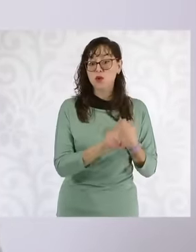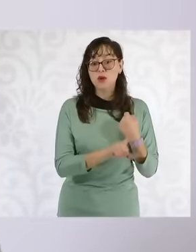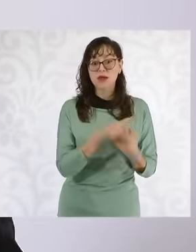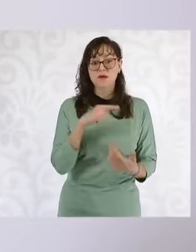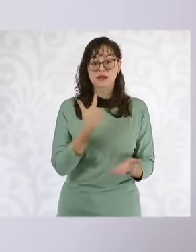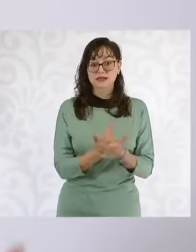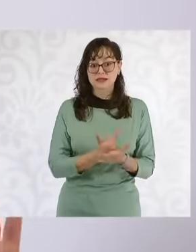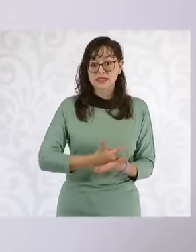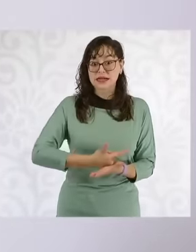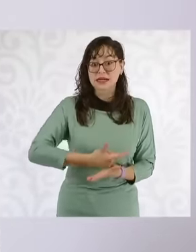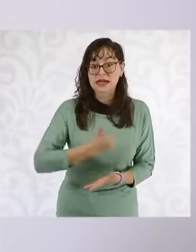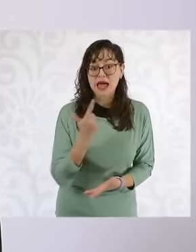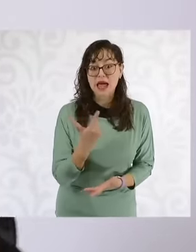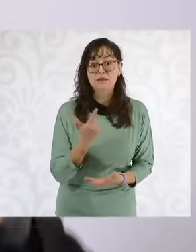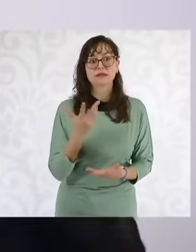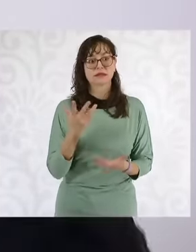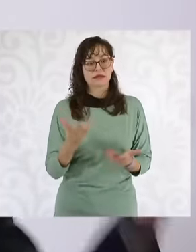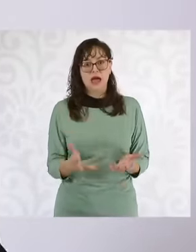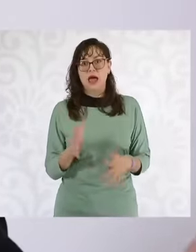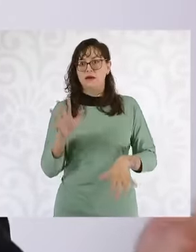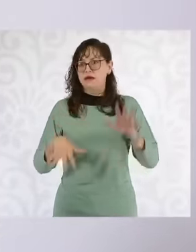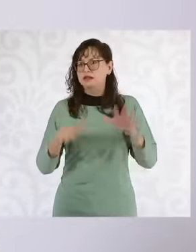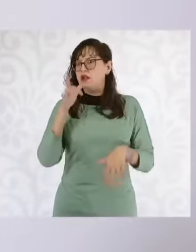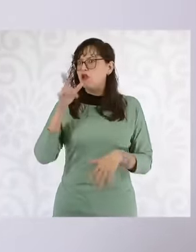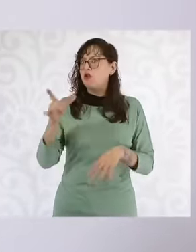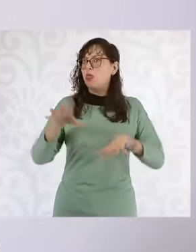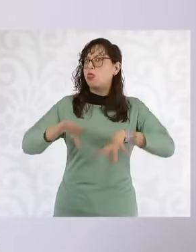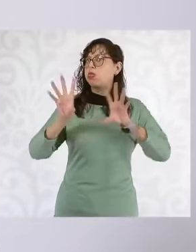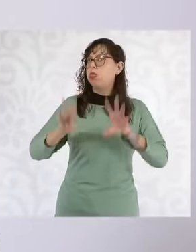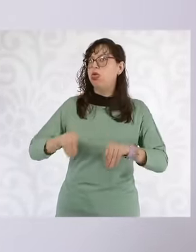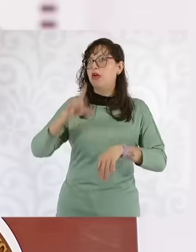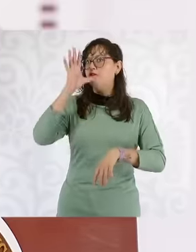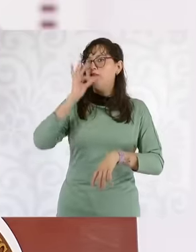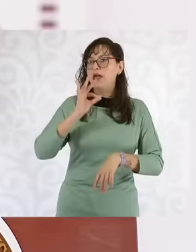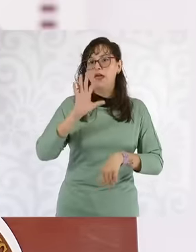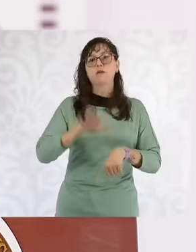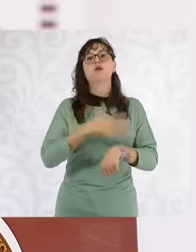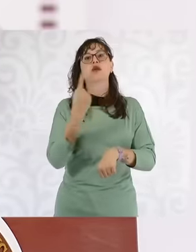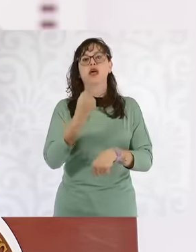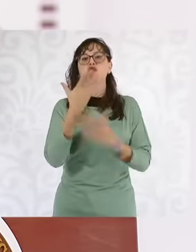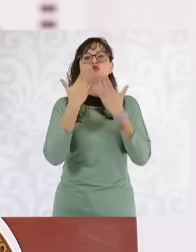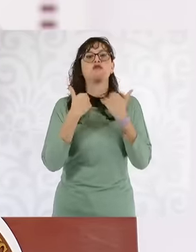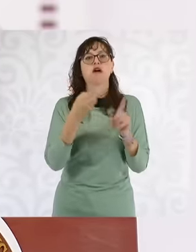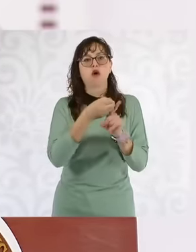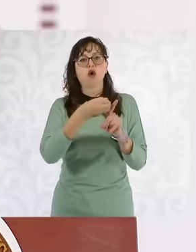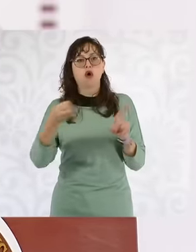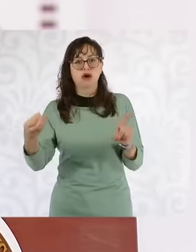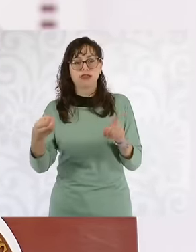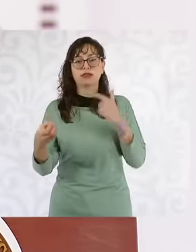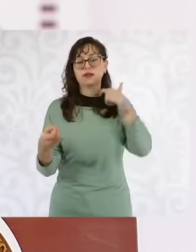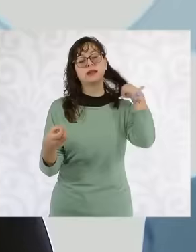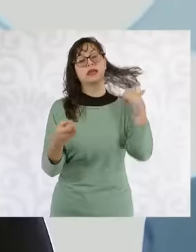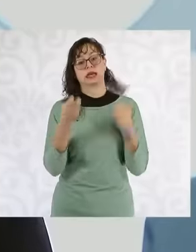at risk the reliability of the entire national energy system. Likewise, another of the things